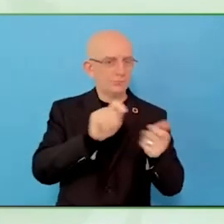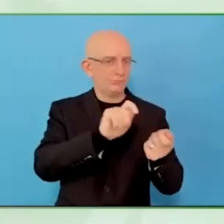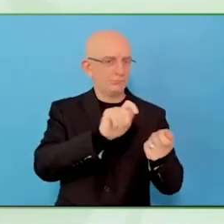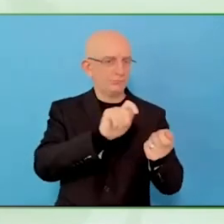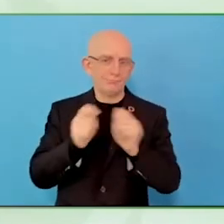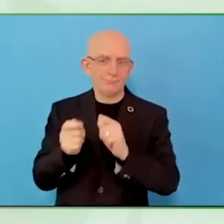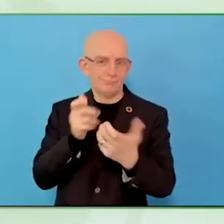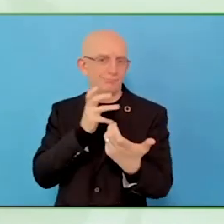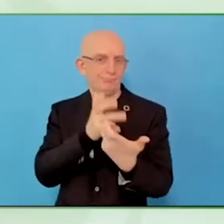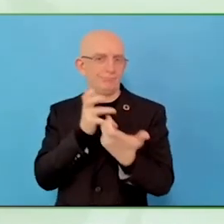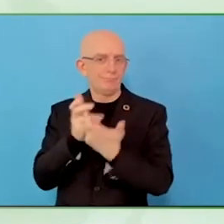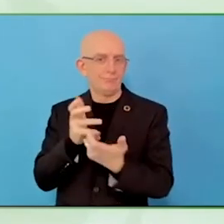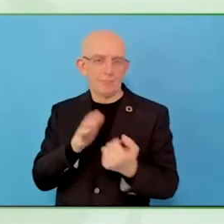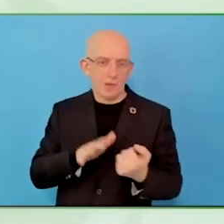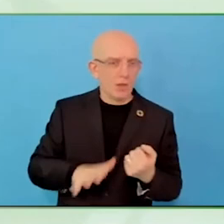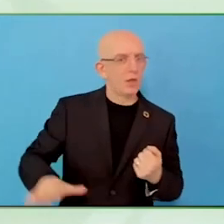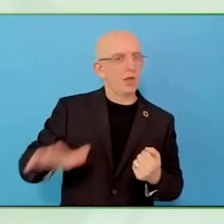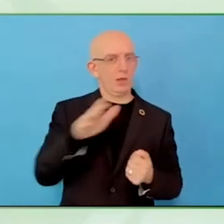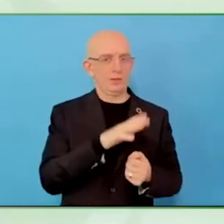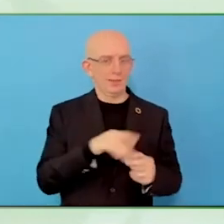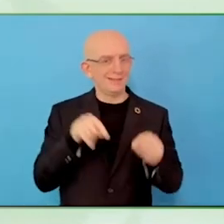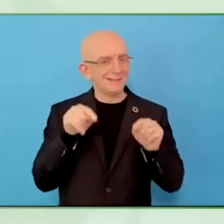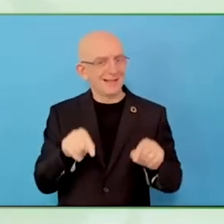He will tell you what he needs, just listen.